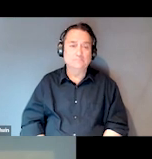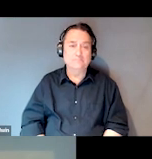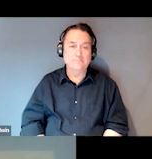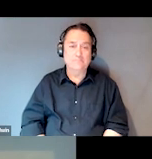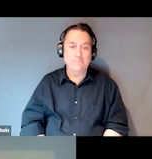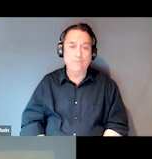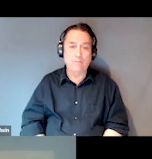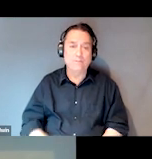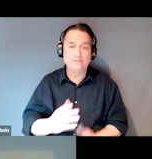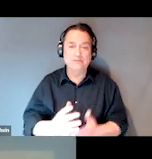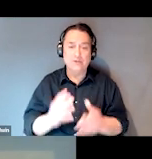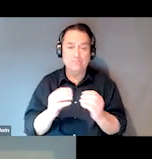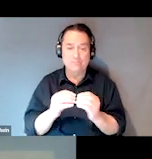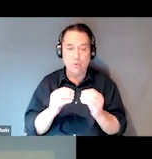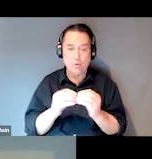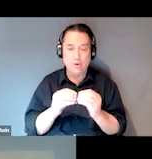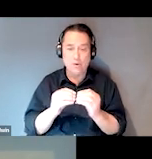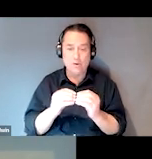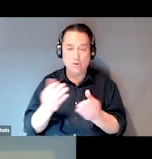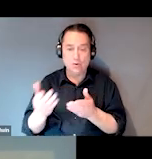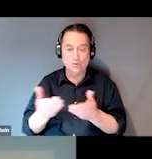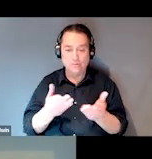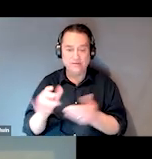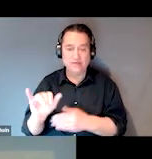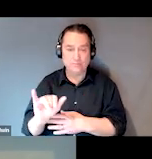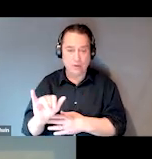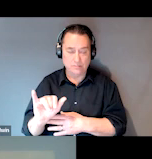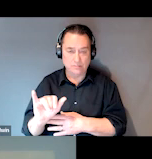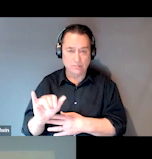And some more services that we provide,